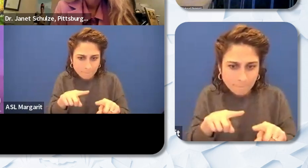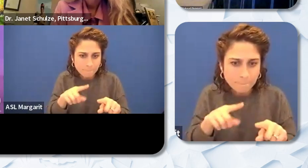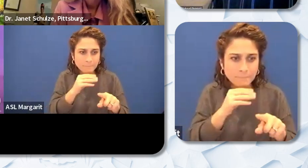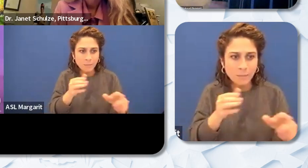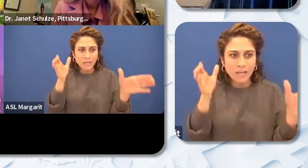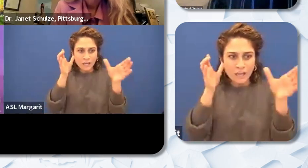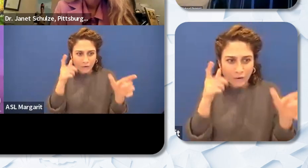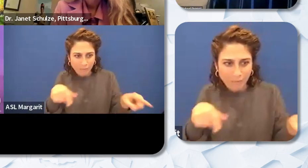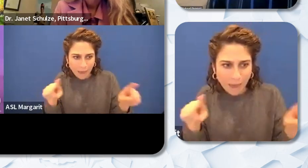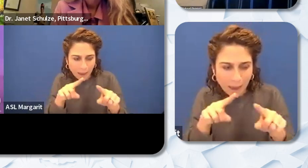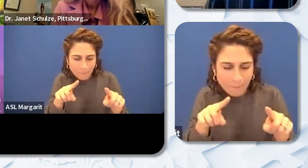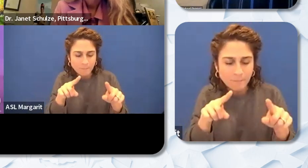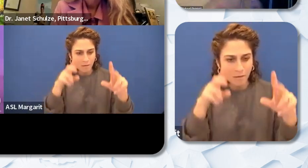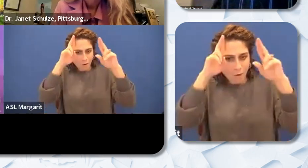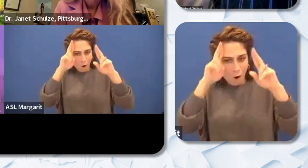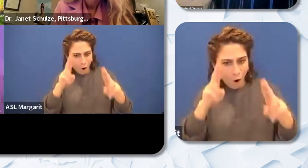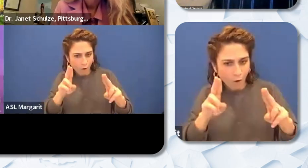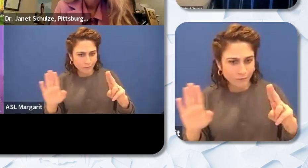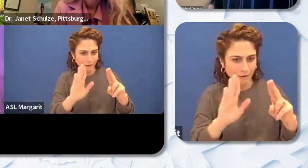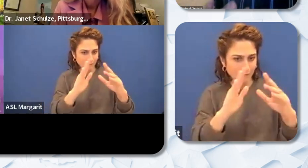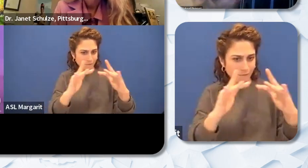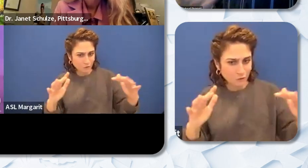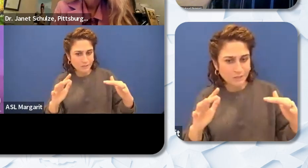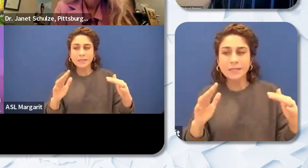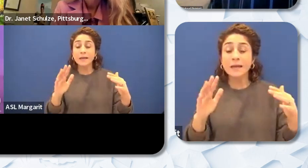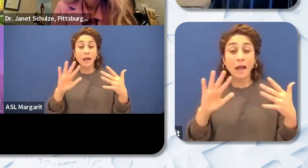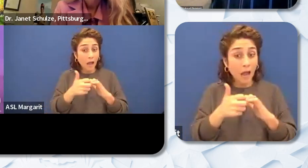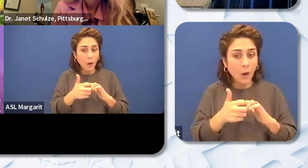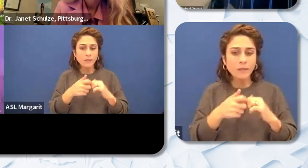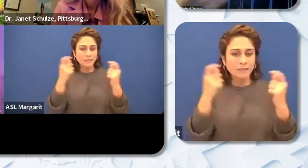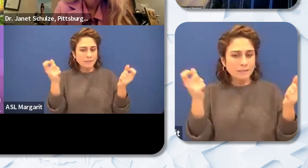honor where they come from. You know we celebrate birthdays. We say their names and we talk about